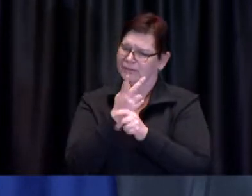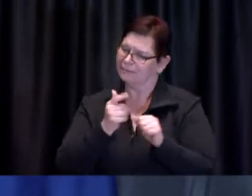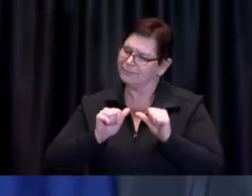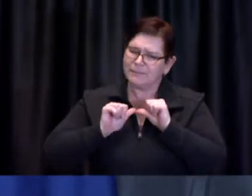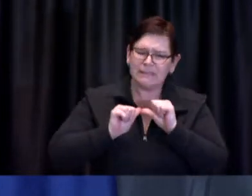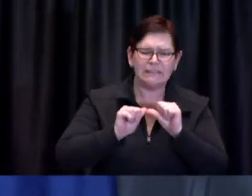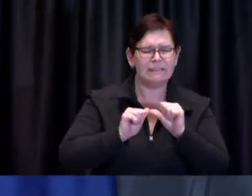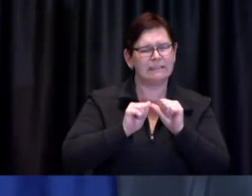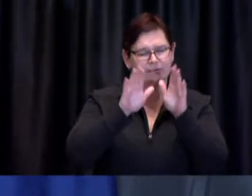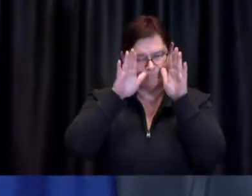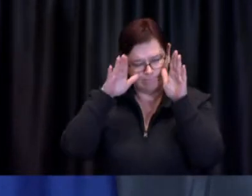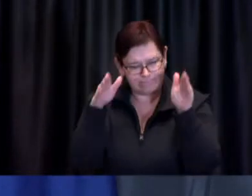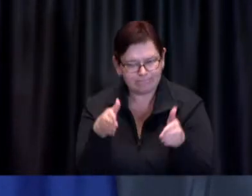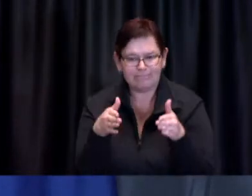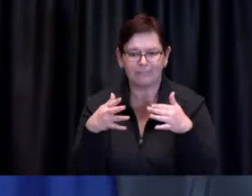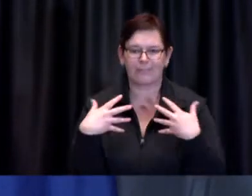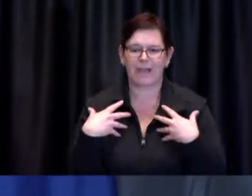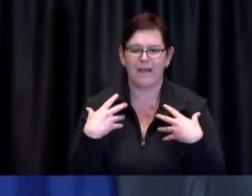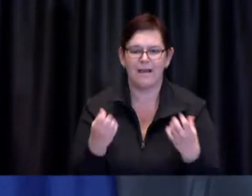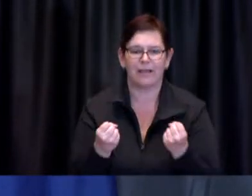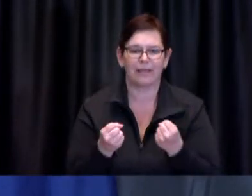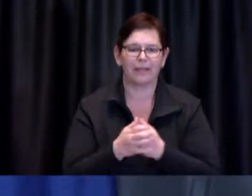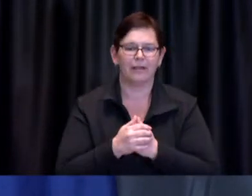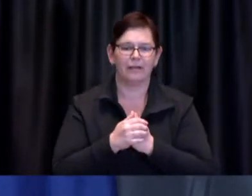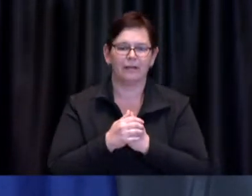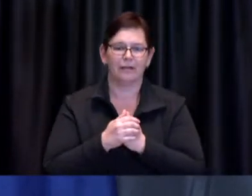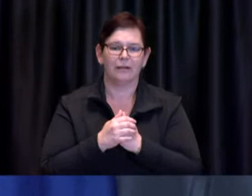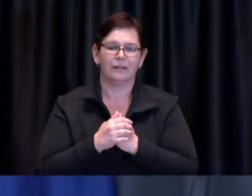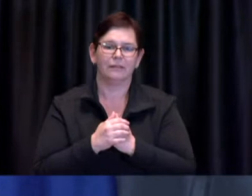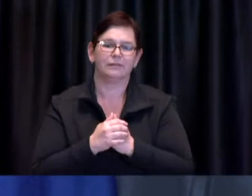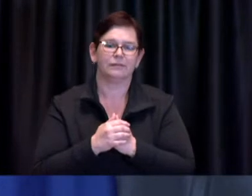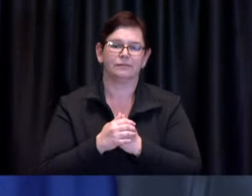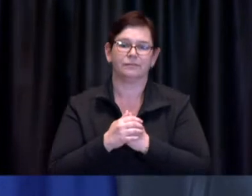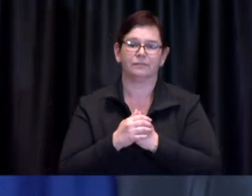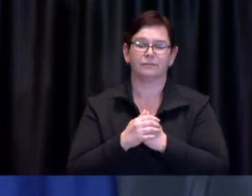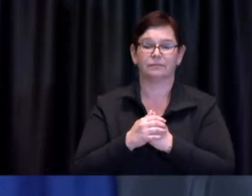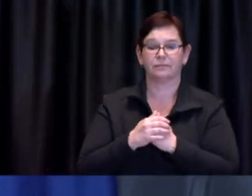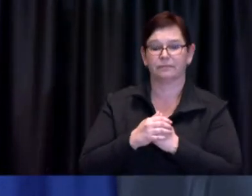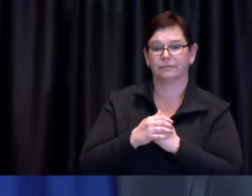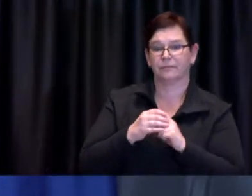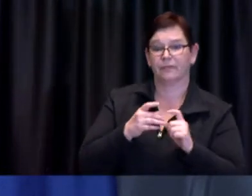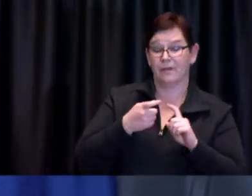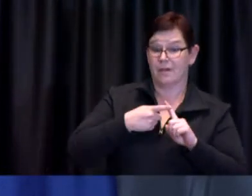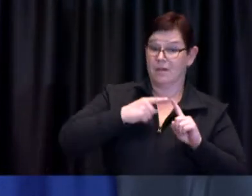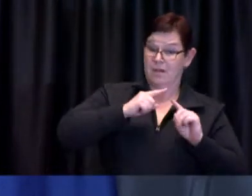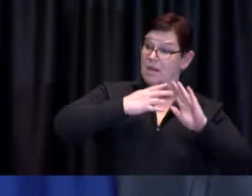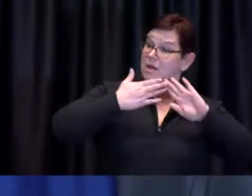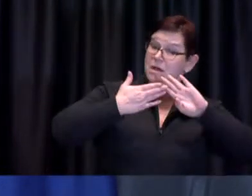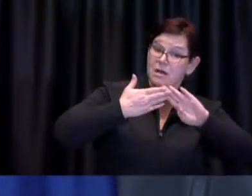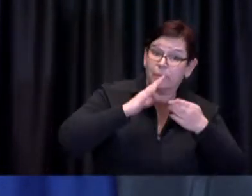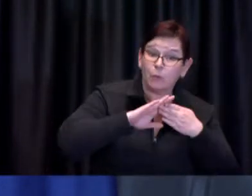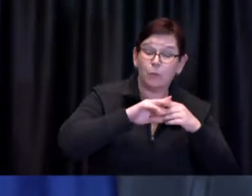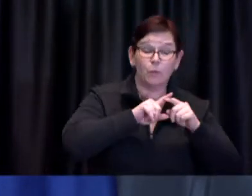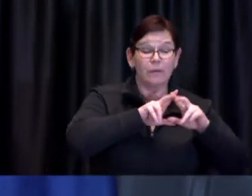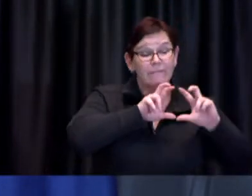The grants are part of the City's Community Investment Funding program and supports the community mobilization and engagement plan.